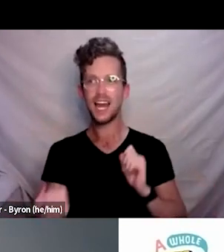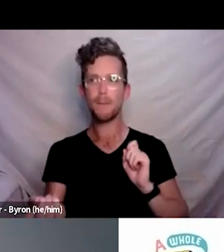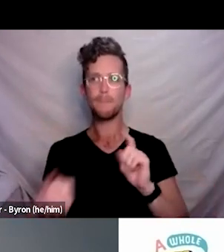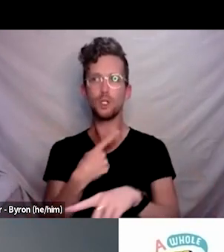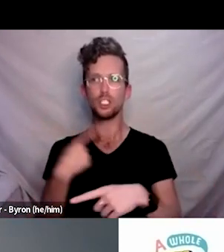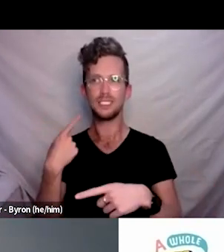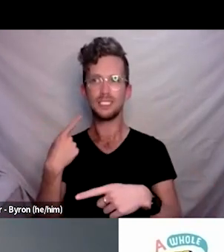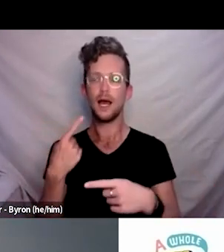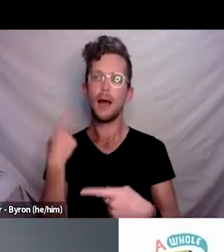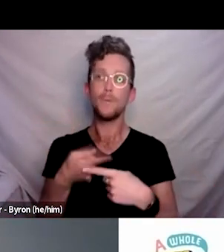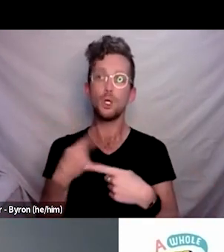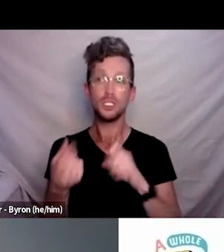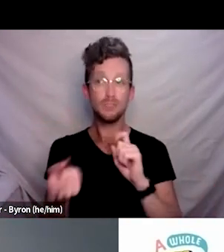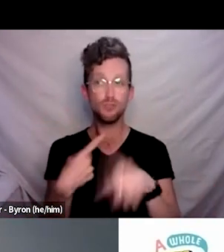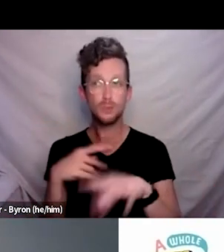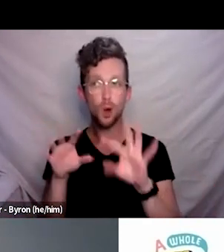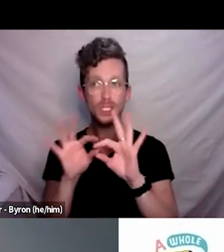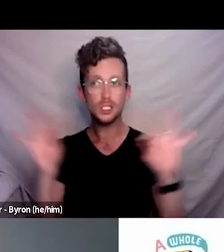that at all of the relevant levels